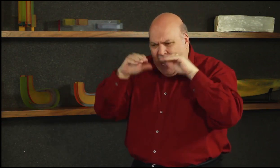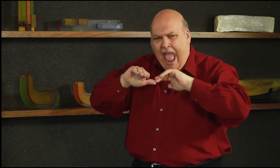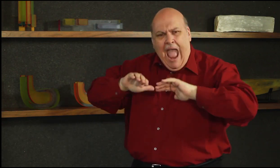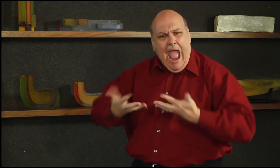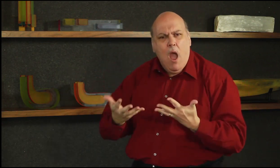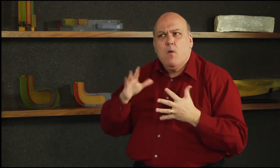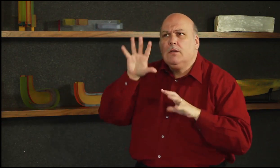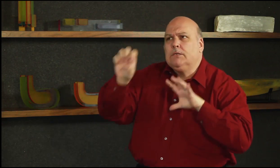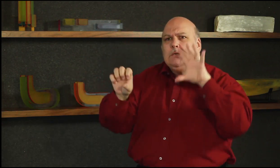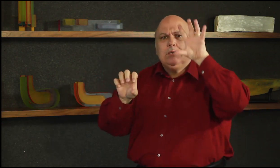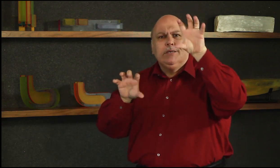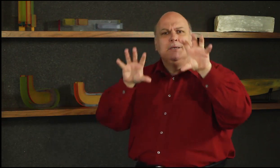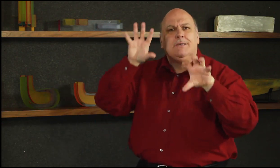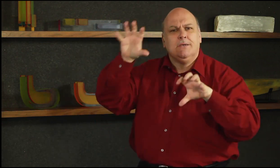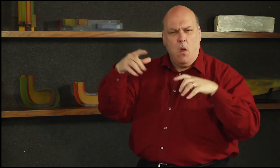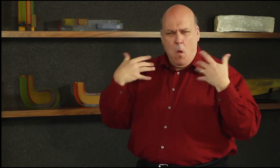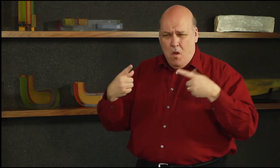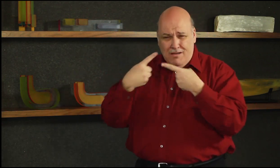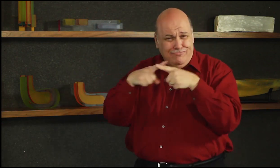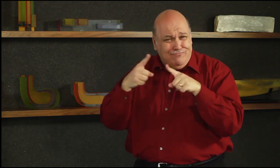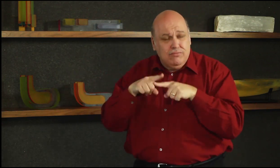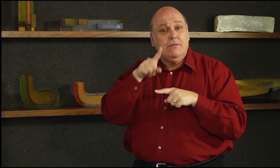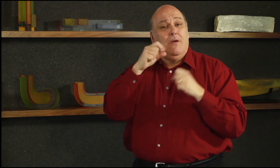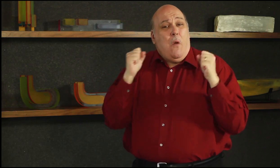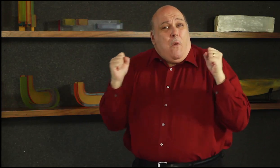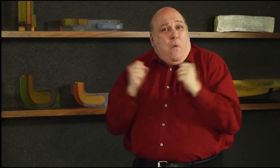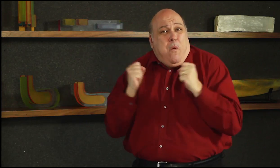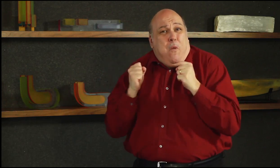shoes and how to deal with challenges, such as ice-climbing.